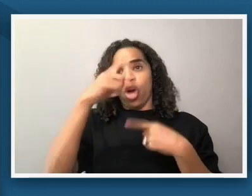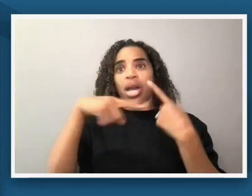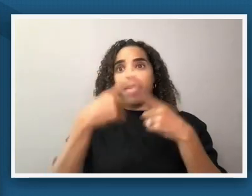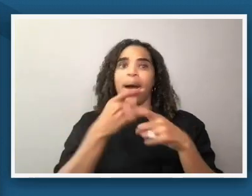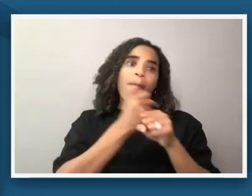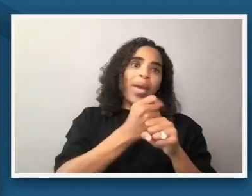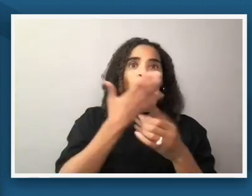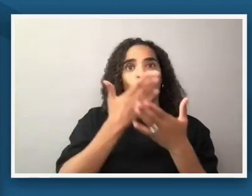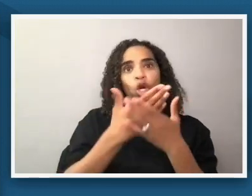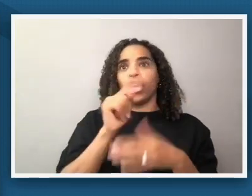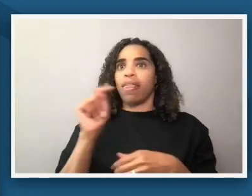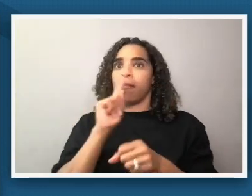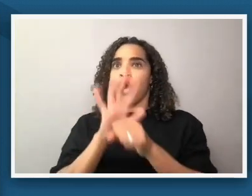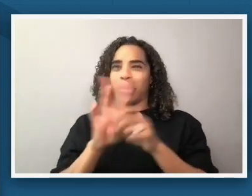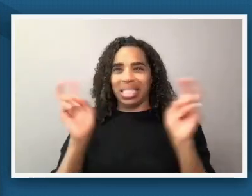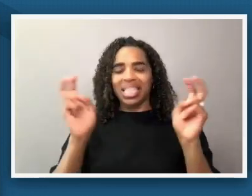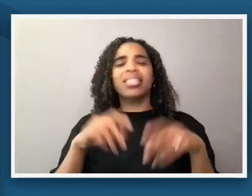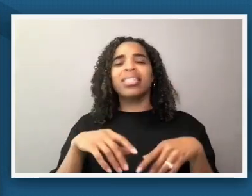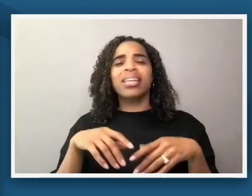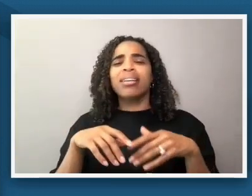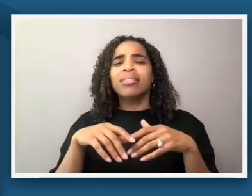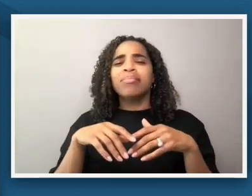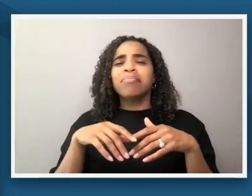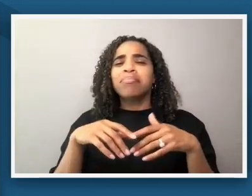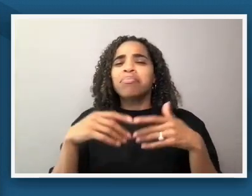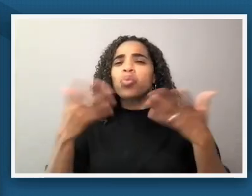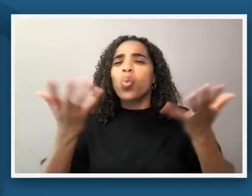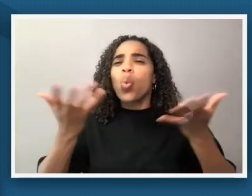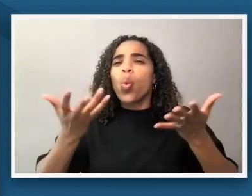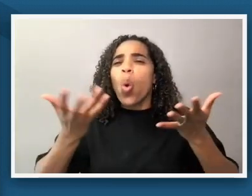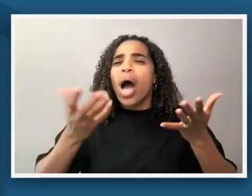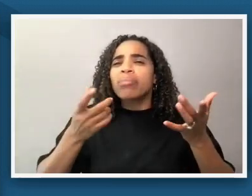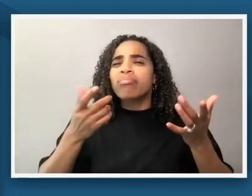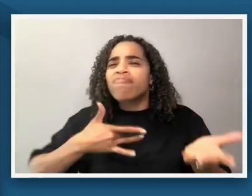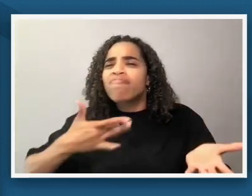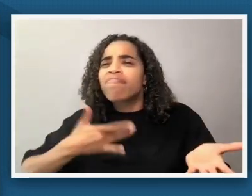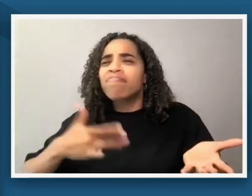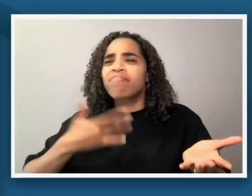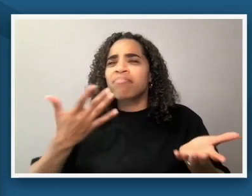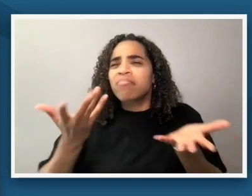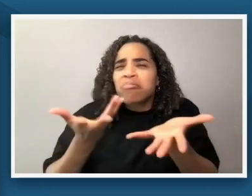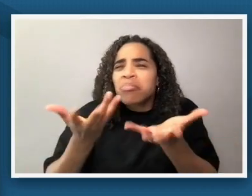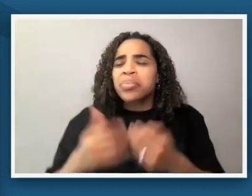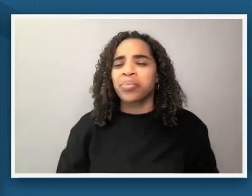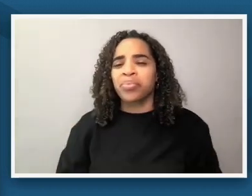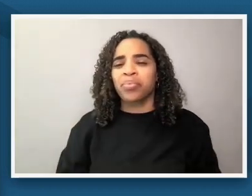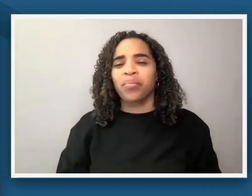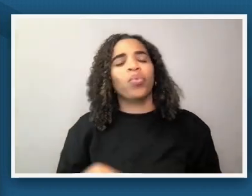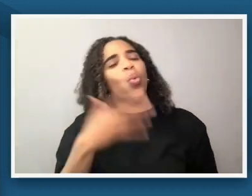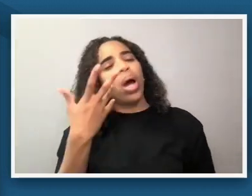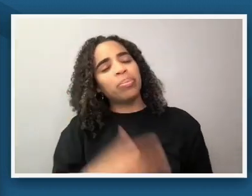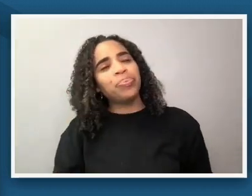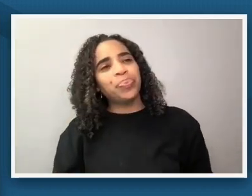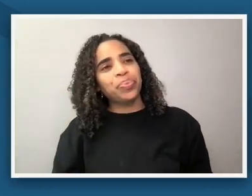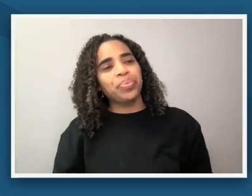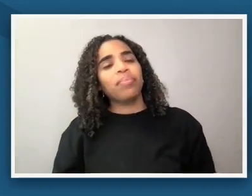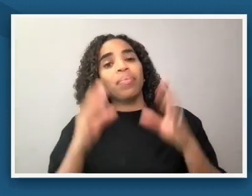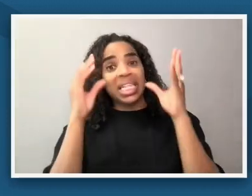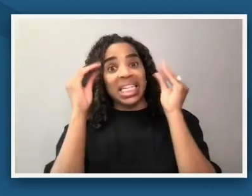all right digestible ways i feel like uh all of the educators that